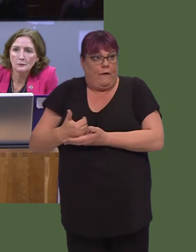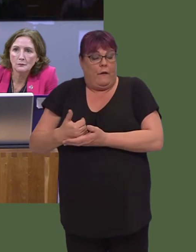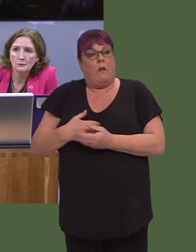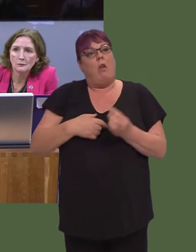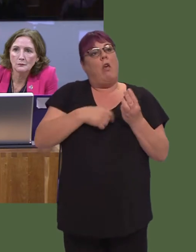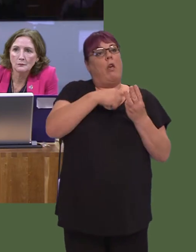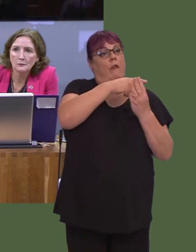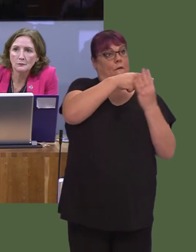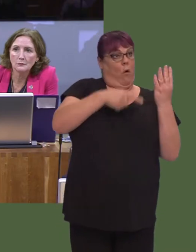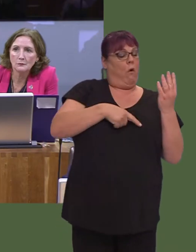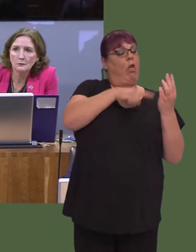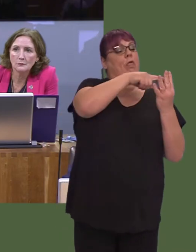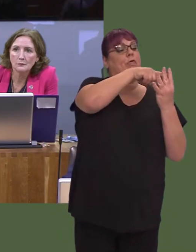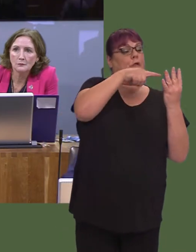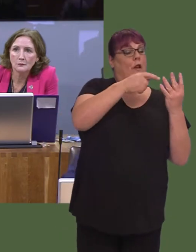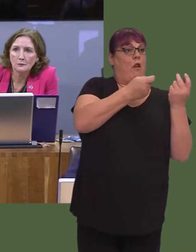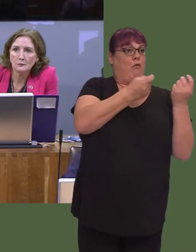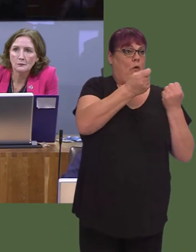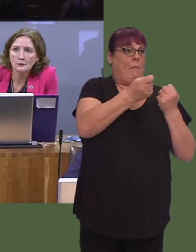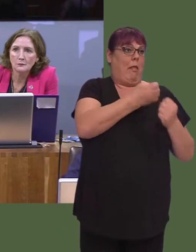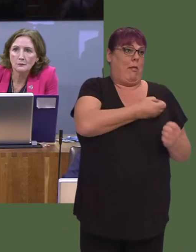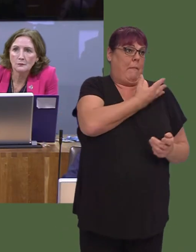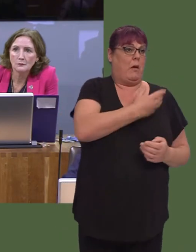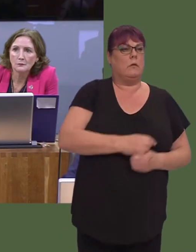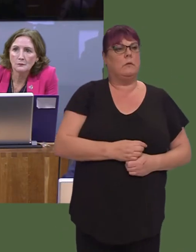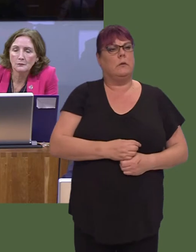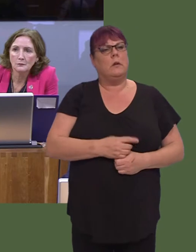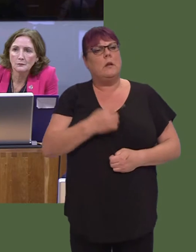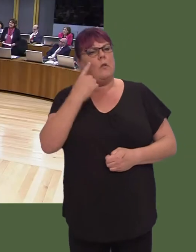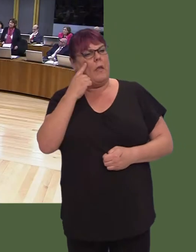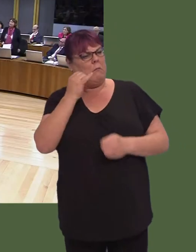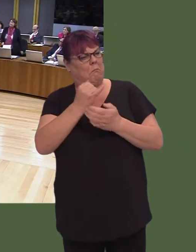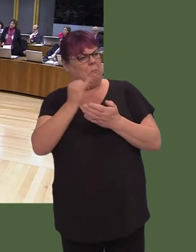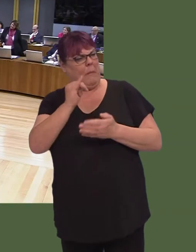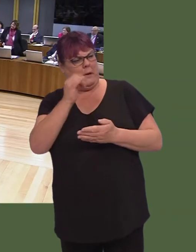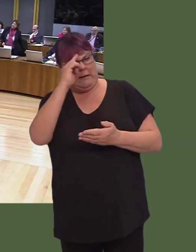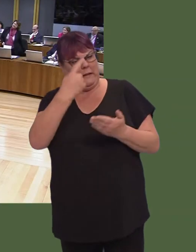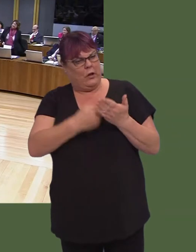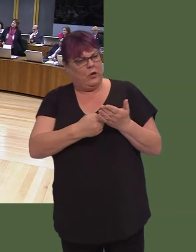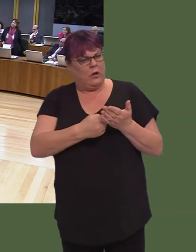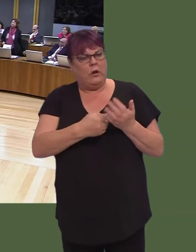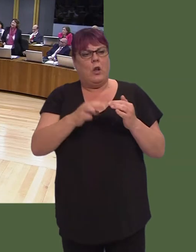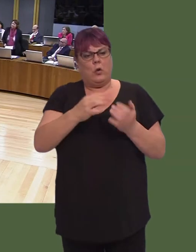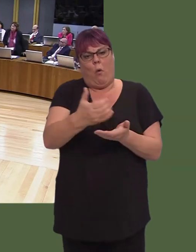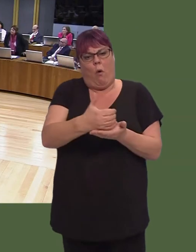First Minister, is it poor decision making to cut so many services when sitting on millions and millions of pounds?